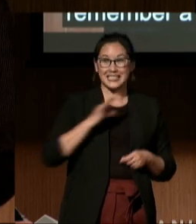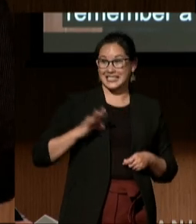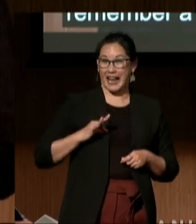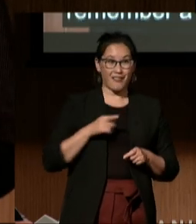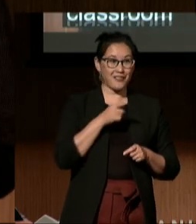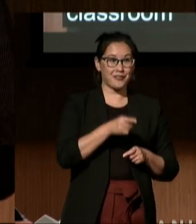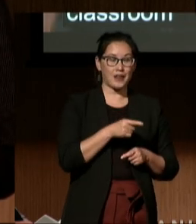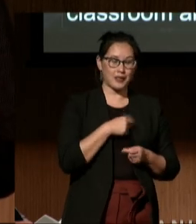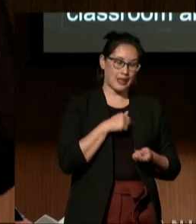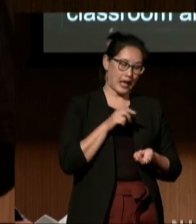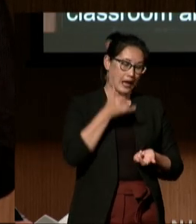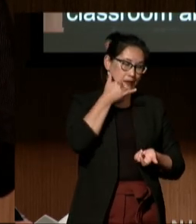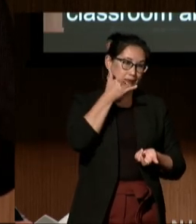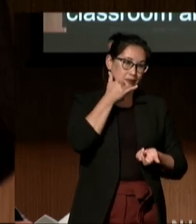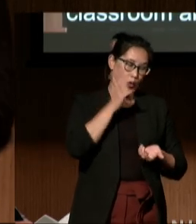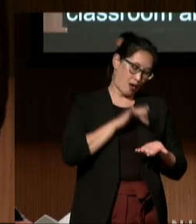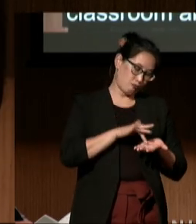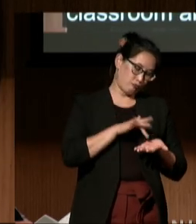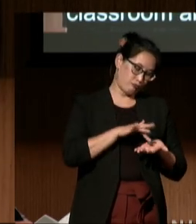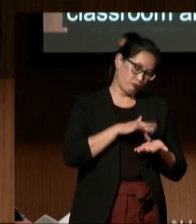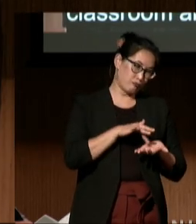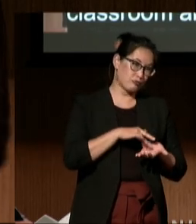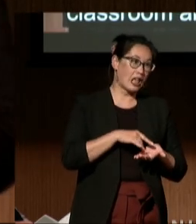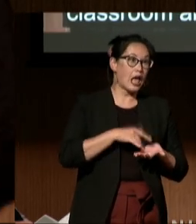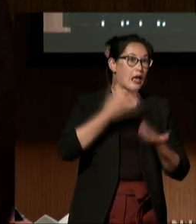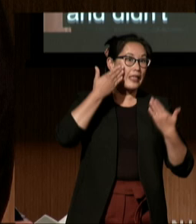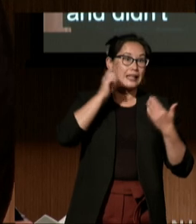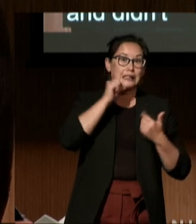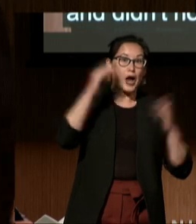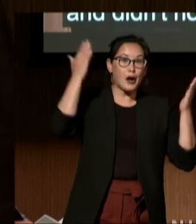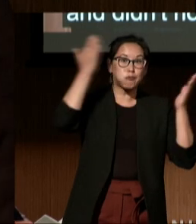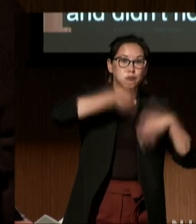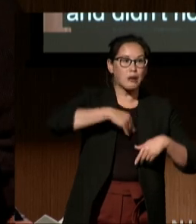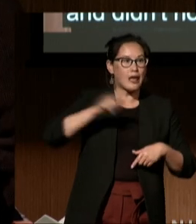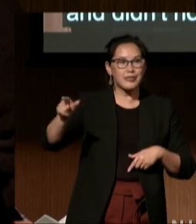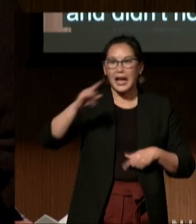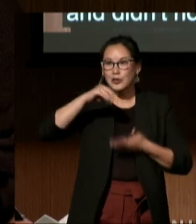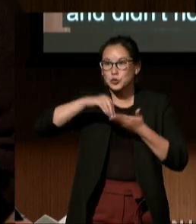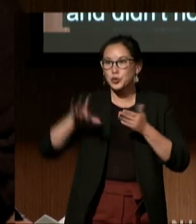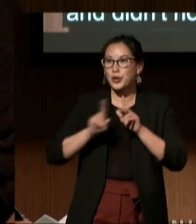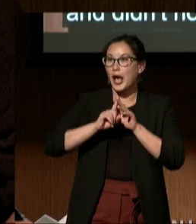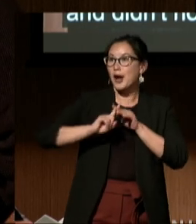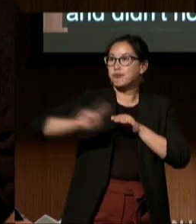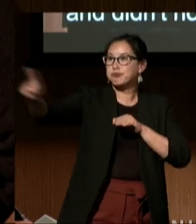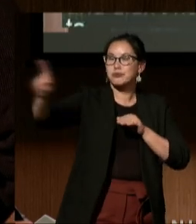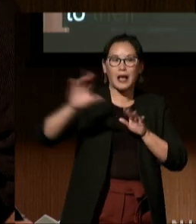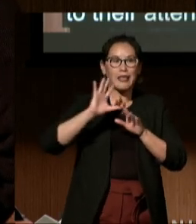until a parent brought it to their attention. These issues just barely scratched the surface